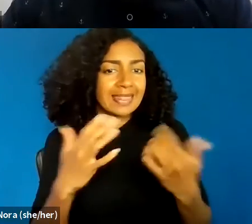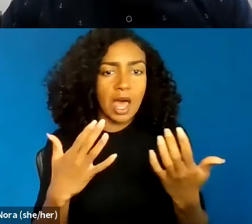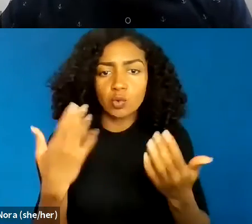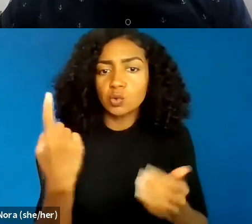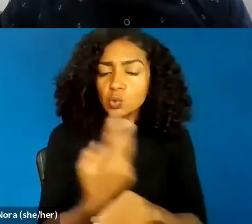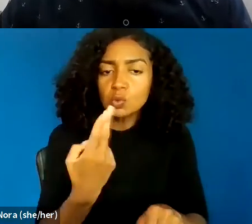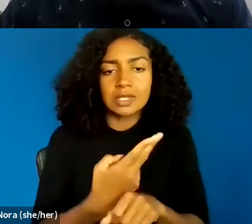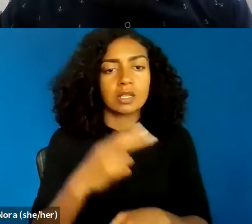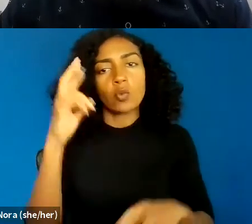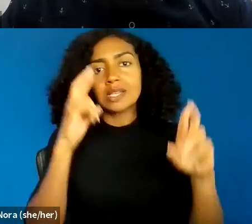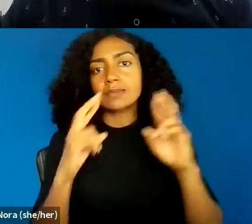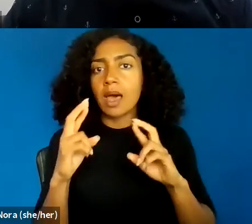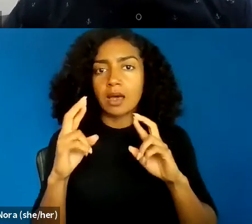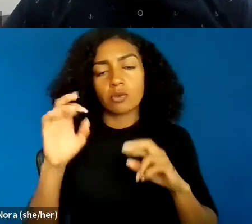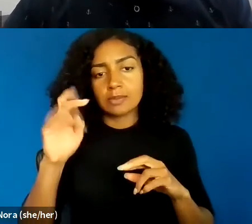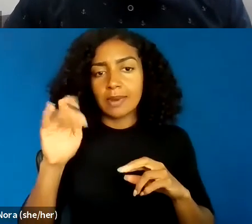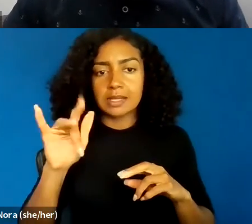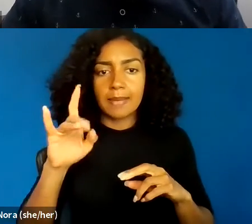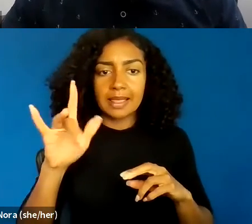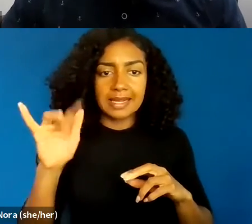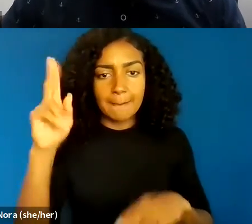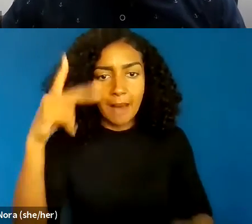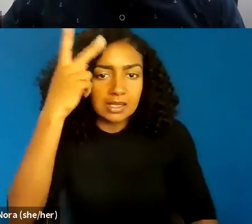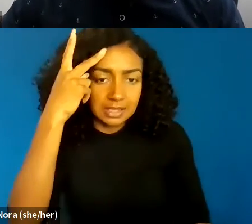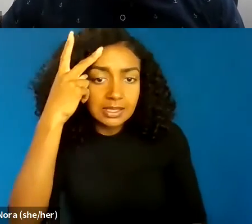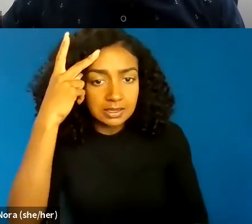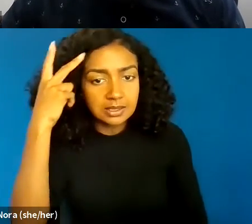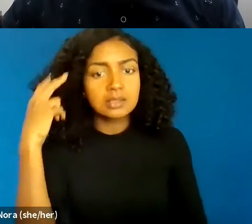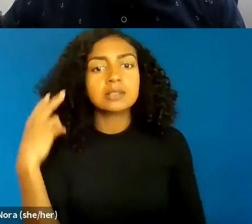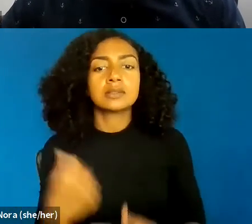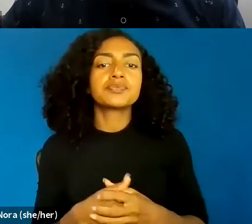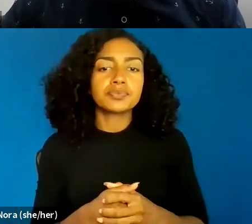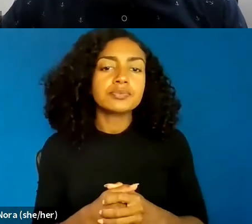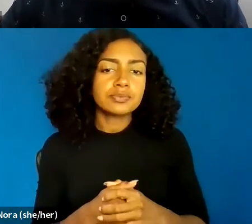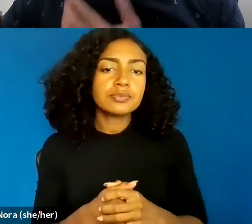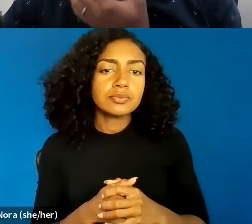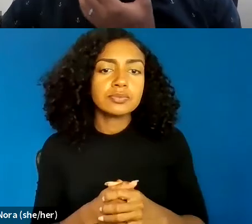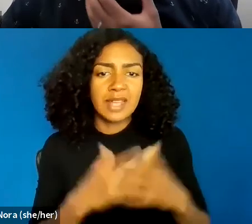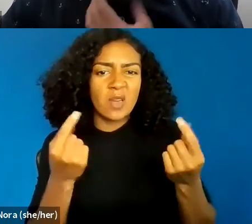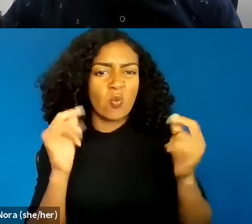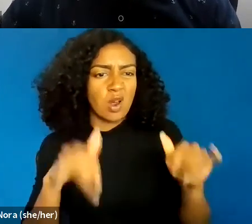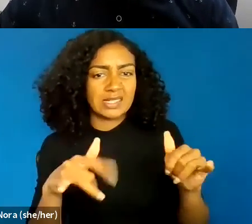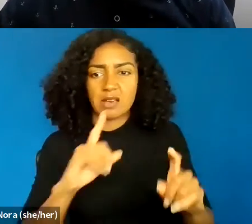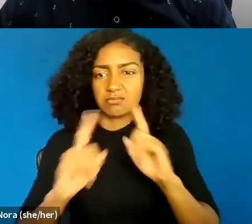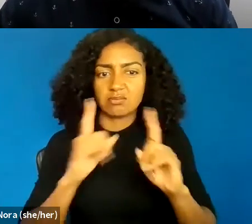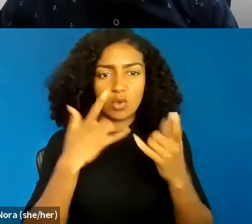Yeah, that's an excellent question. Thank you so much for asking it. I think it begins by clarifying